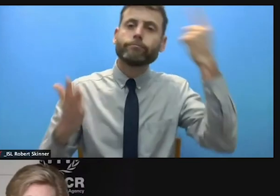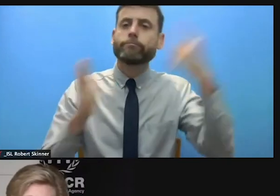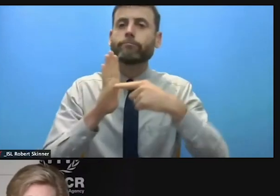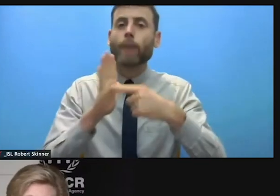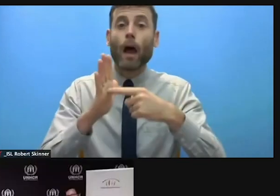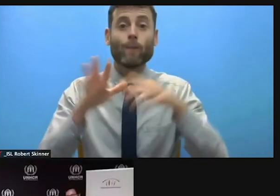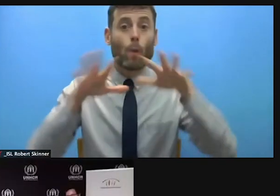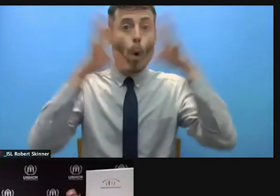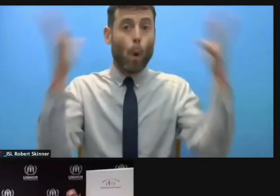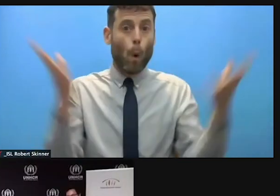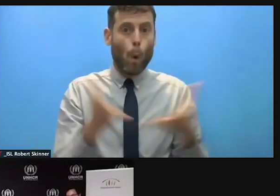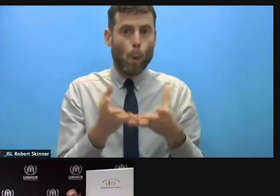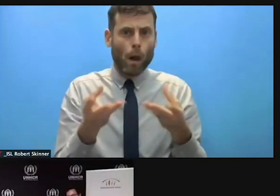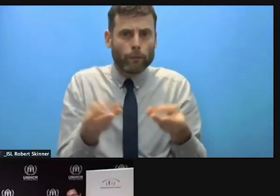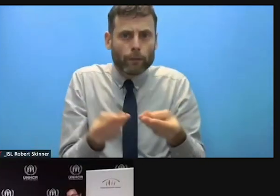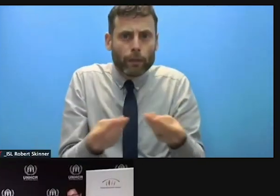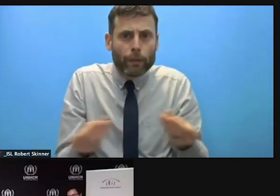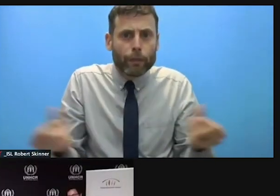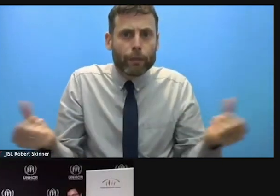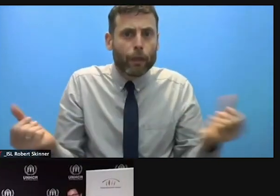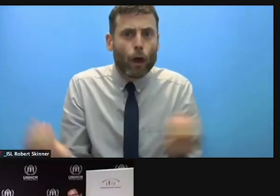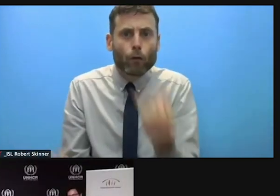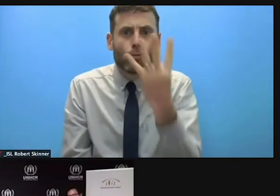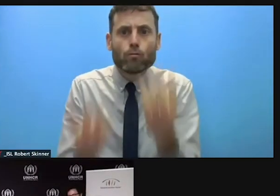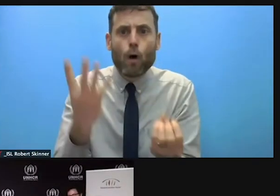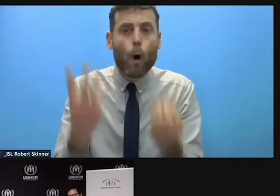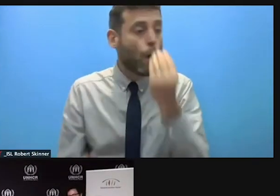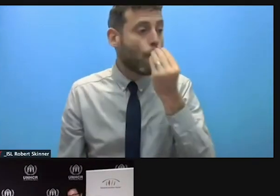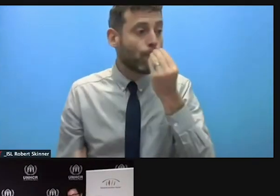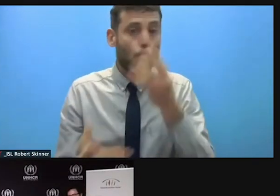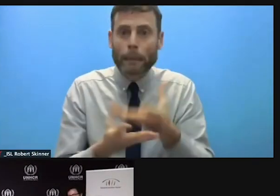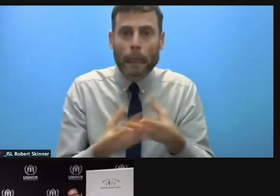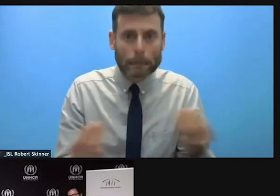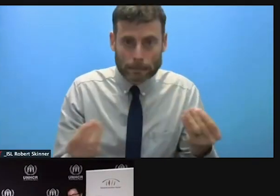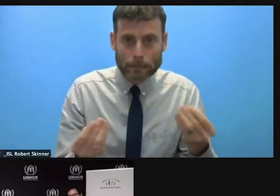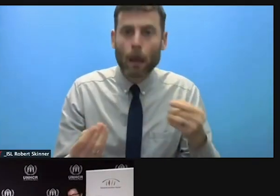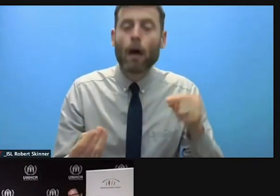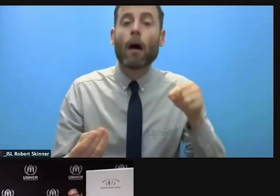pick up on those things later on. We're going to speak specifically about climate refugees,